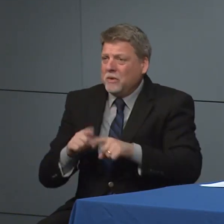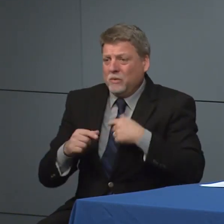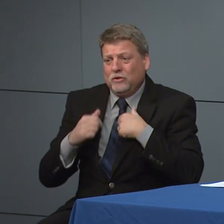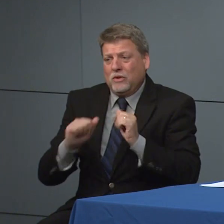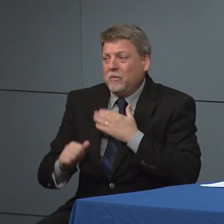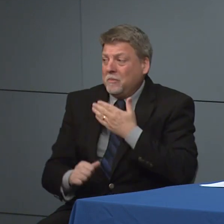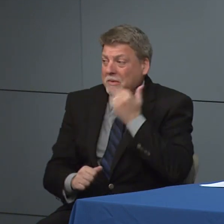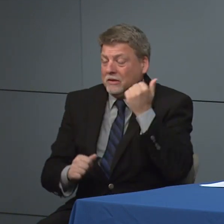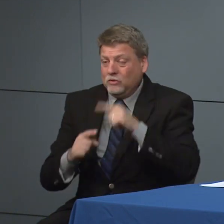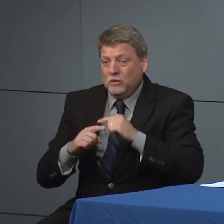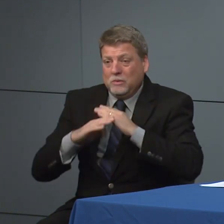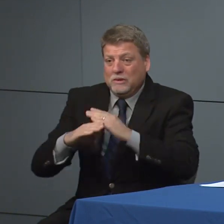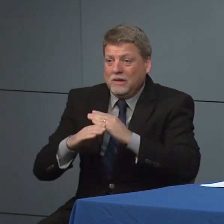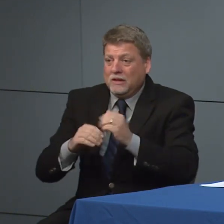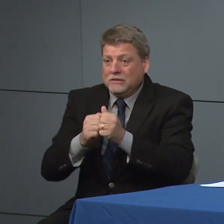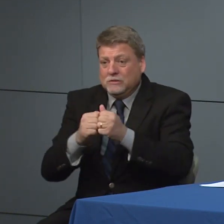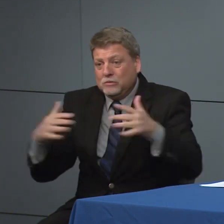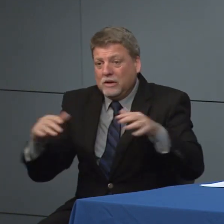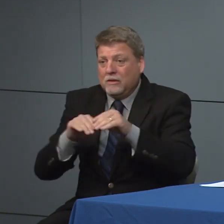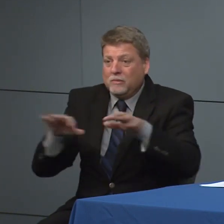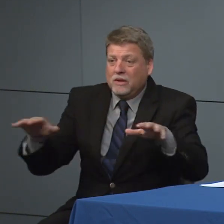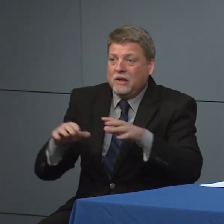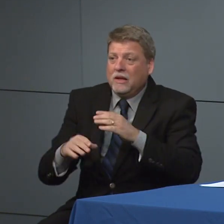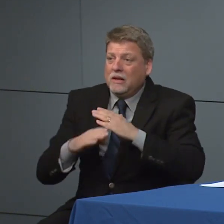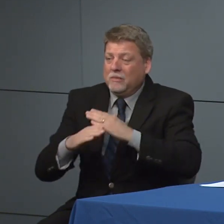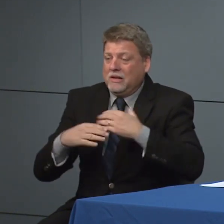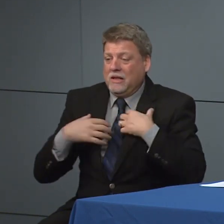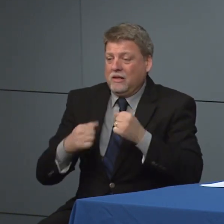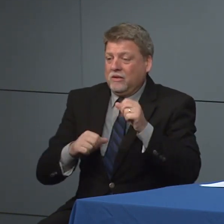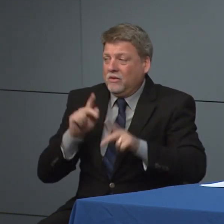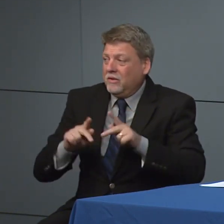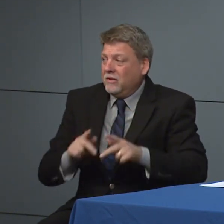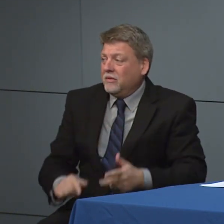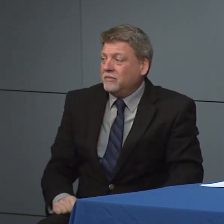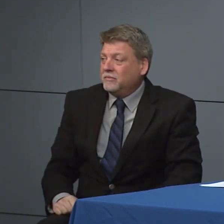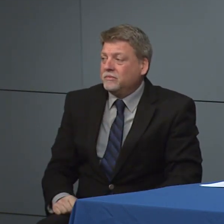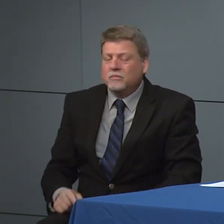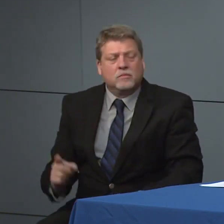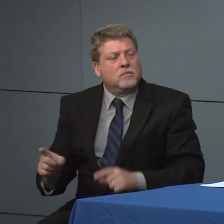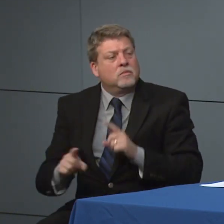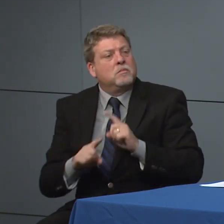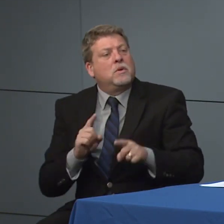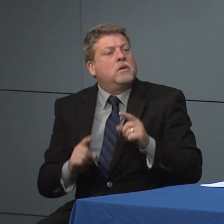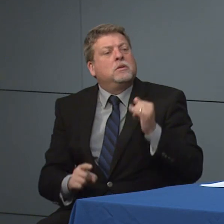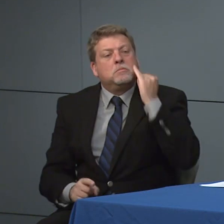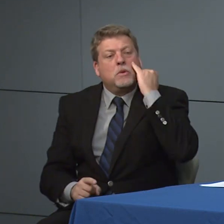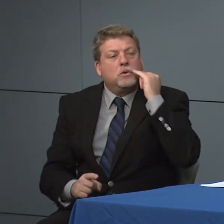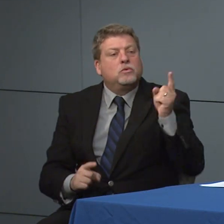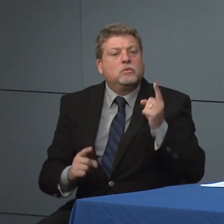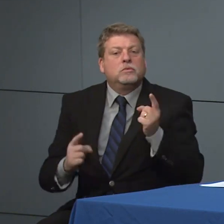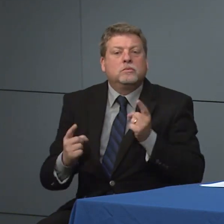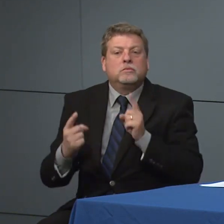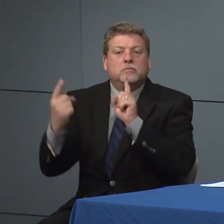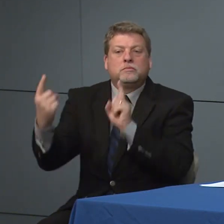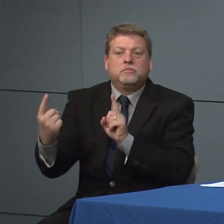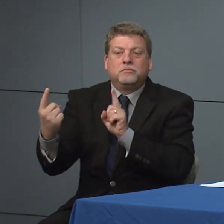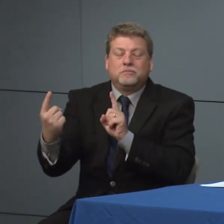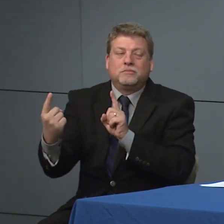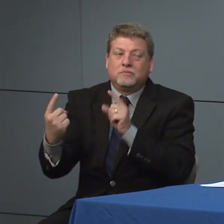possible and to protect the health and well-being of North Carolinians around the base of it station.